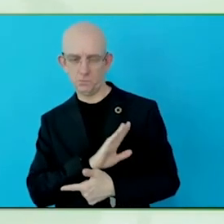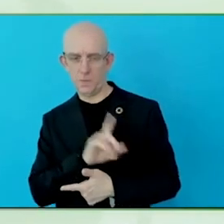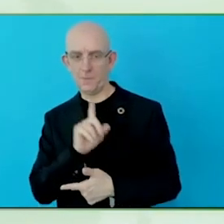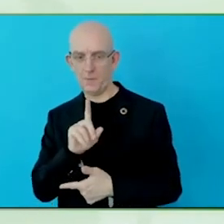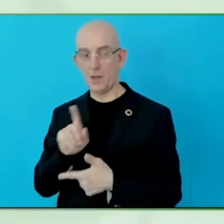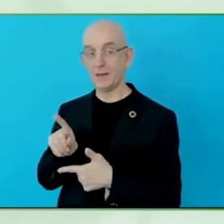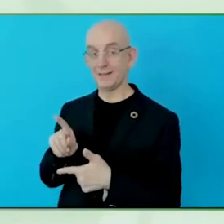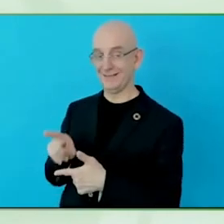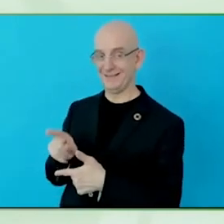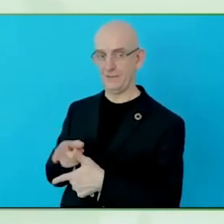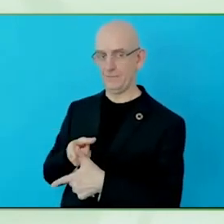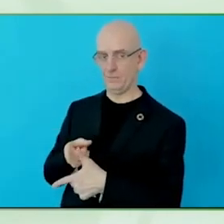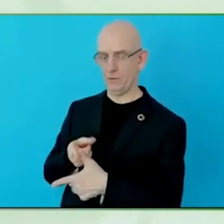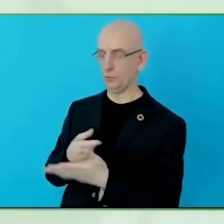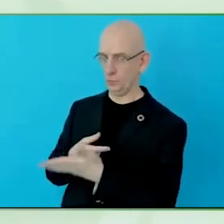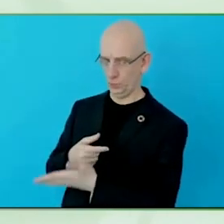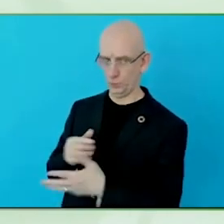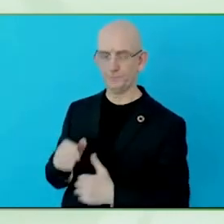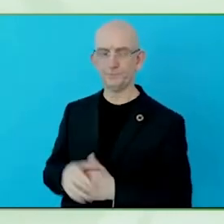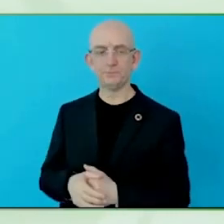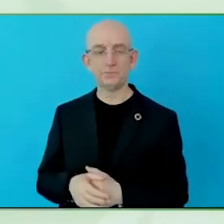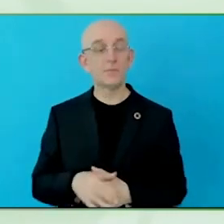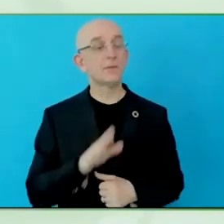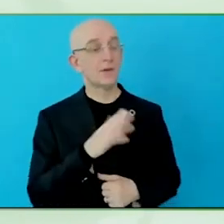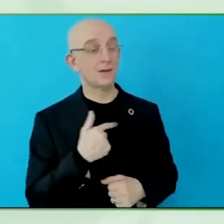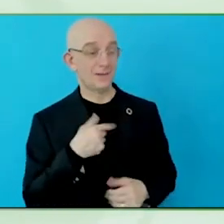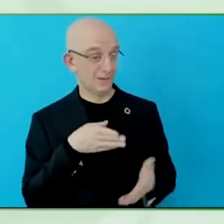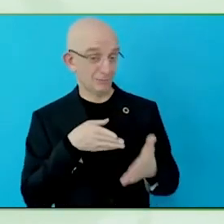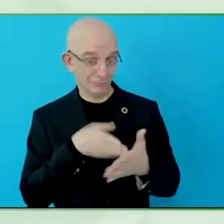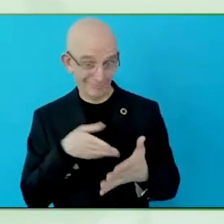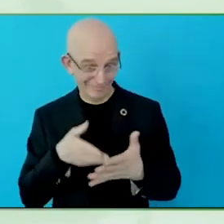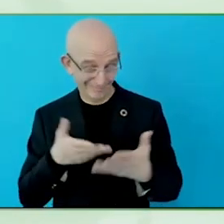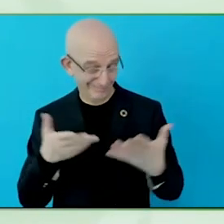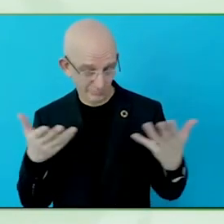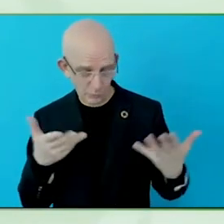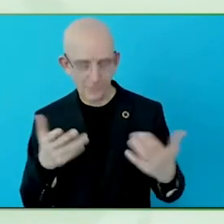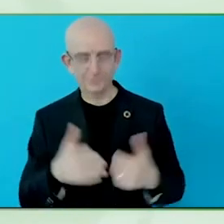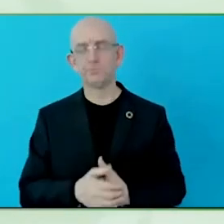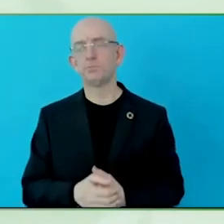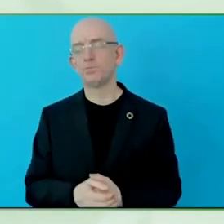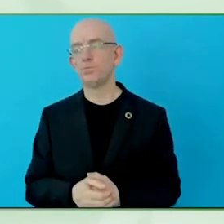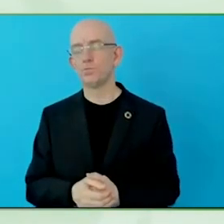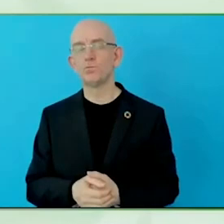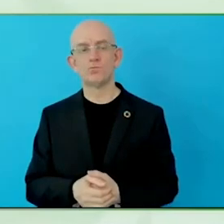inclusive experiences for all of our customers, regardless of ability or situation.